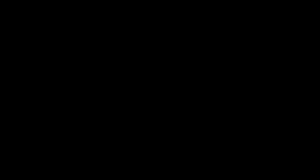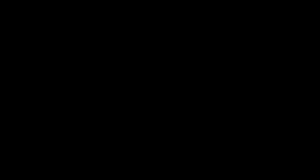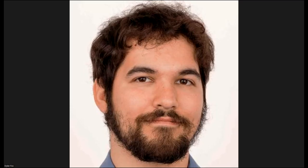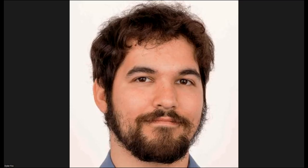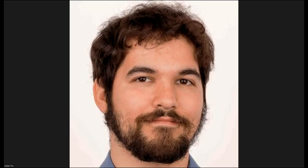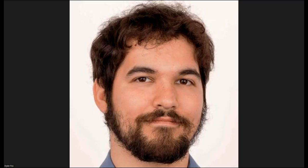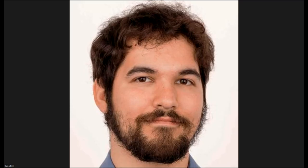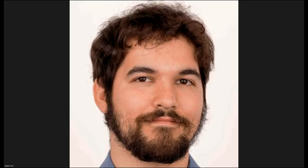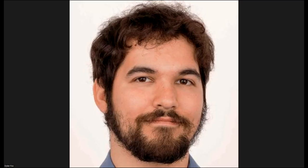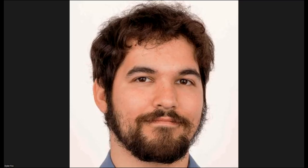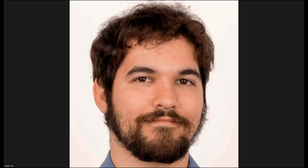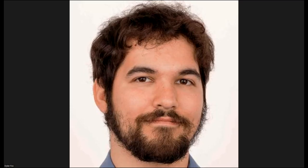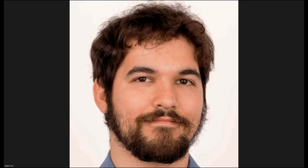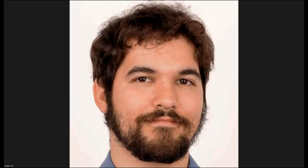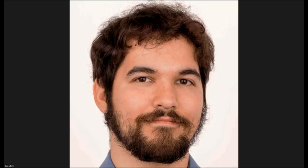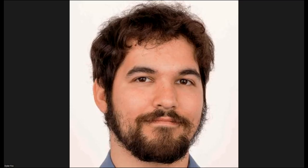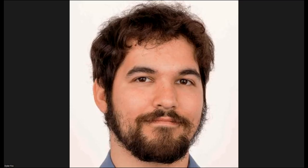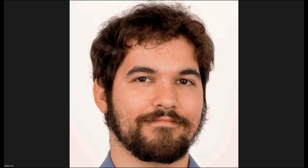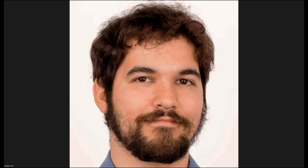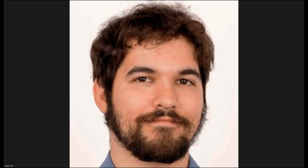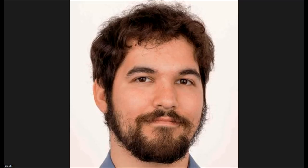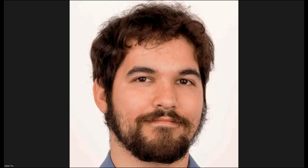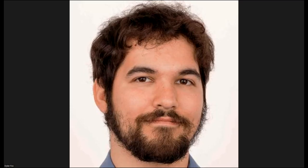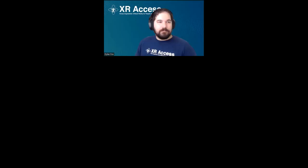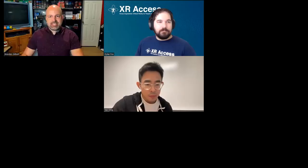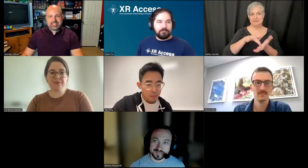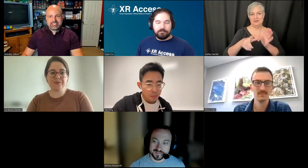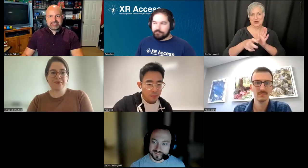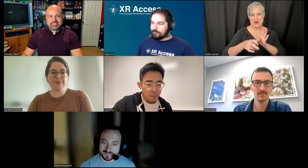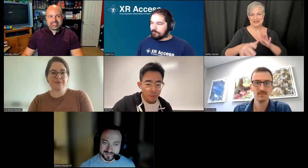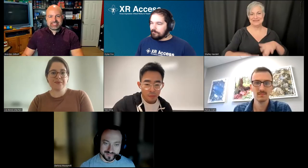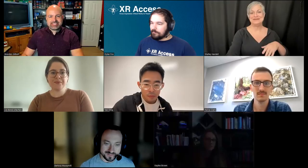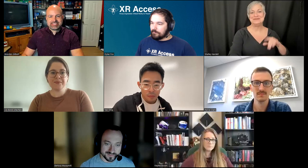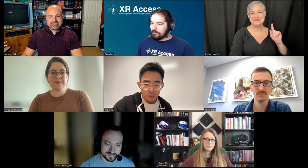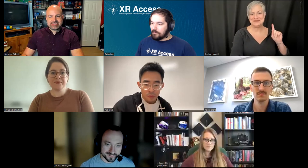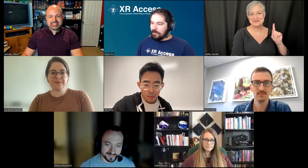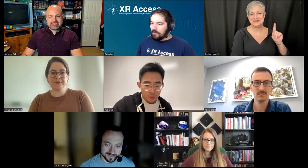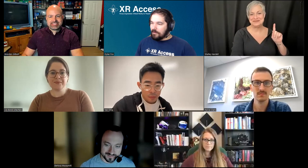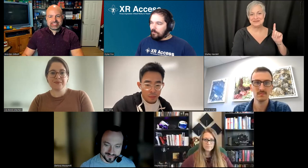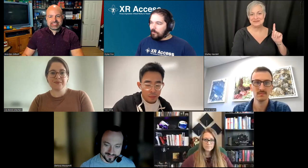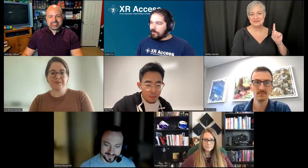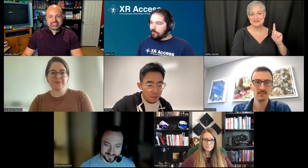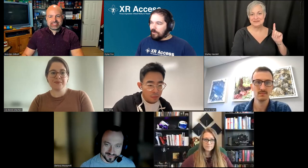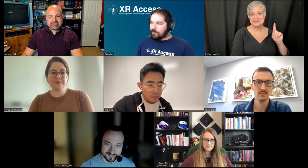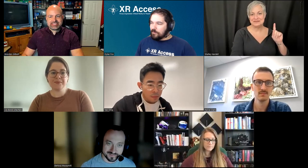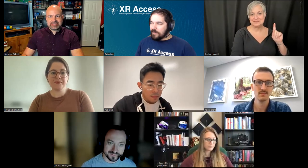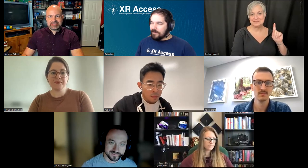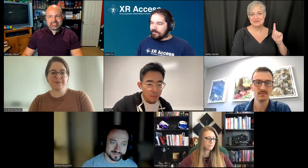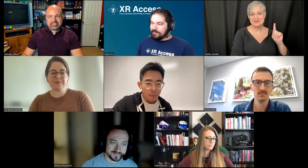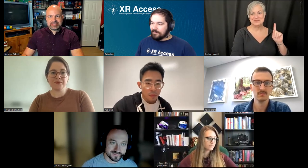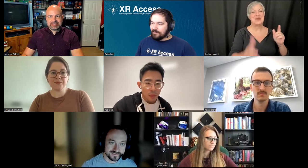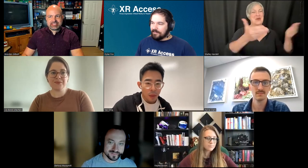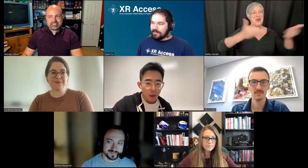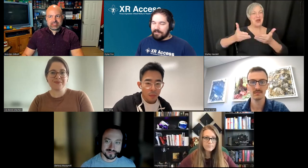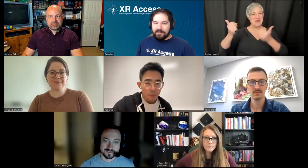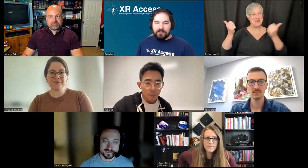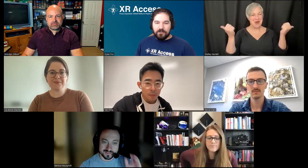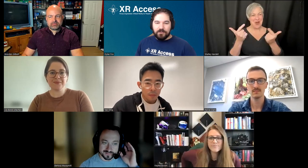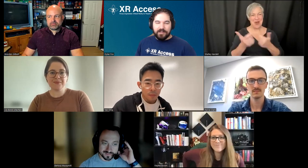Dylan: Welcome, welcome, everybody. Thank you for joining